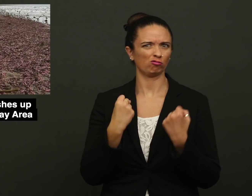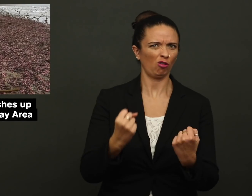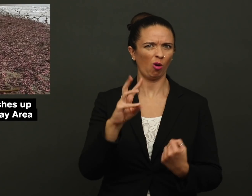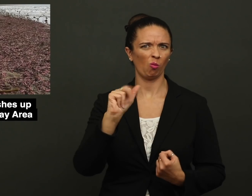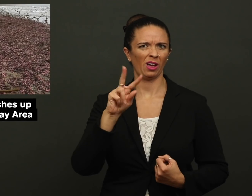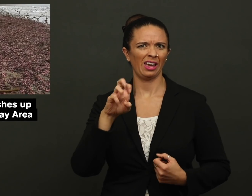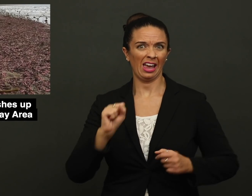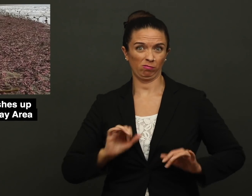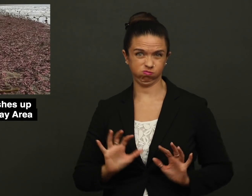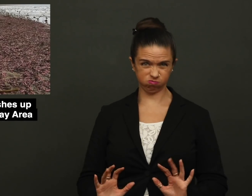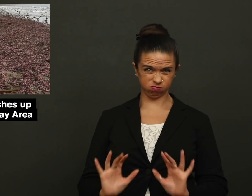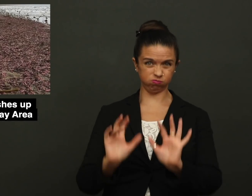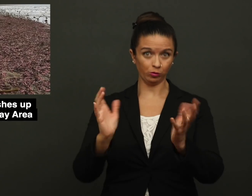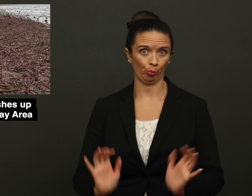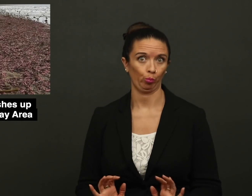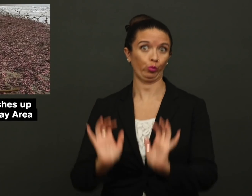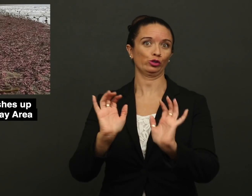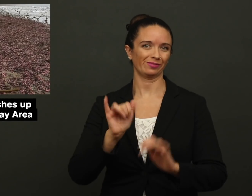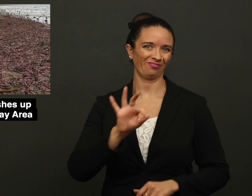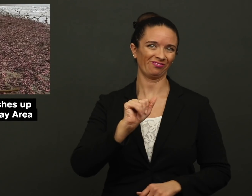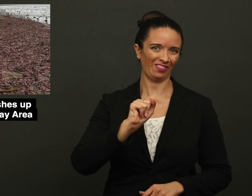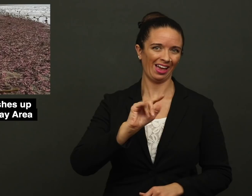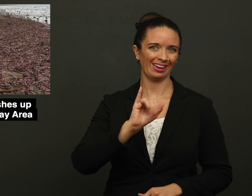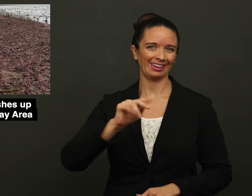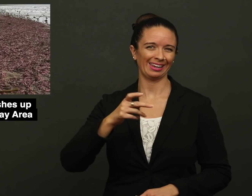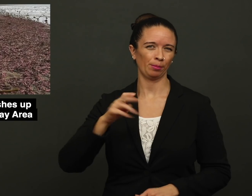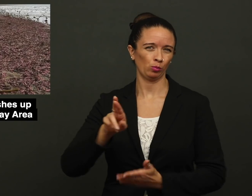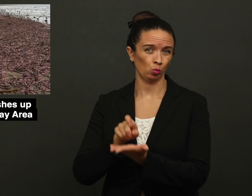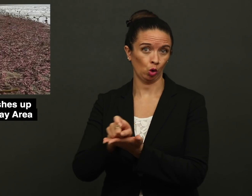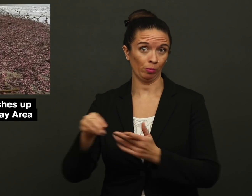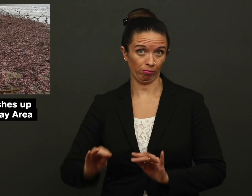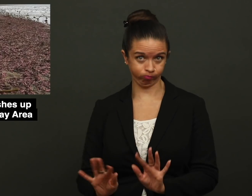some strong waves to push these fat innkeeper worms